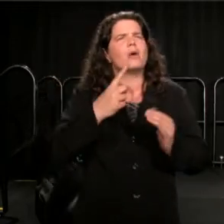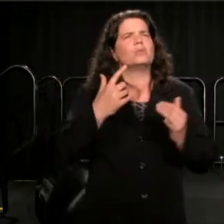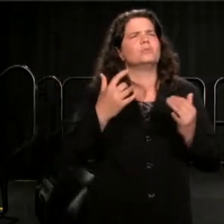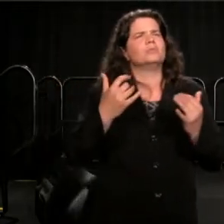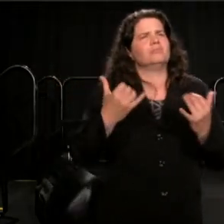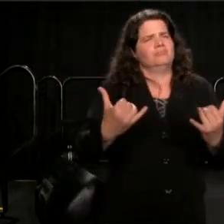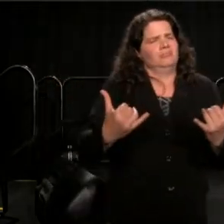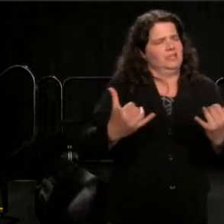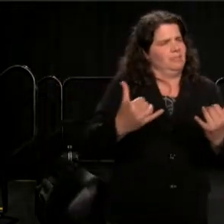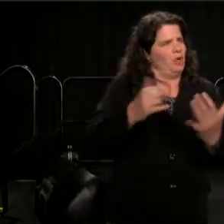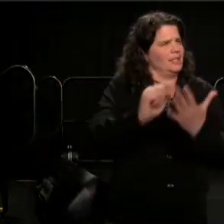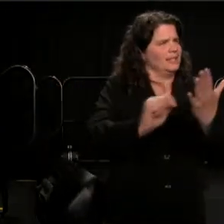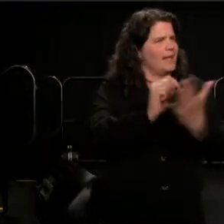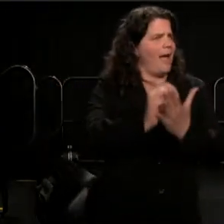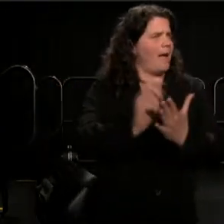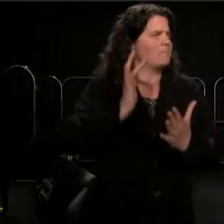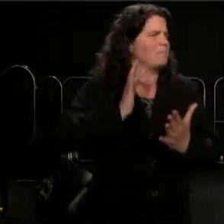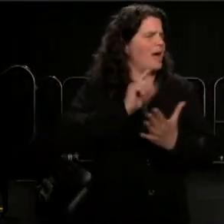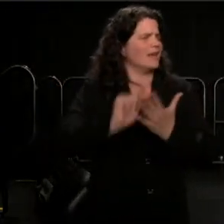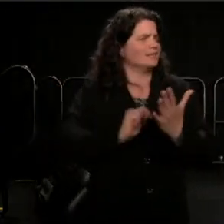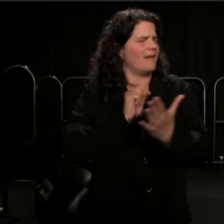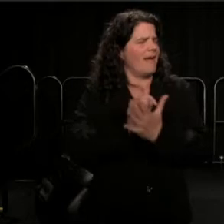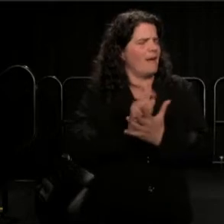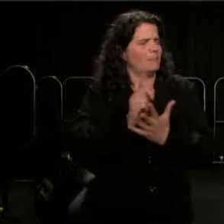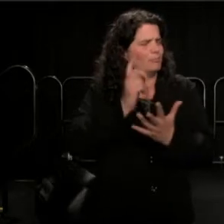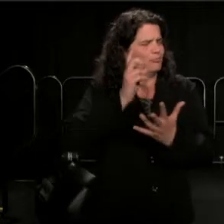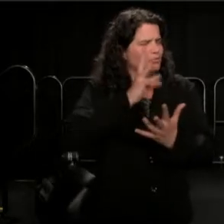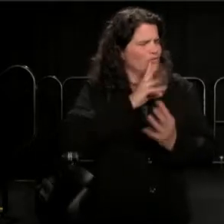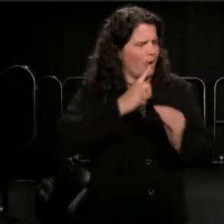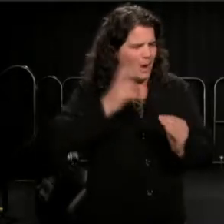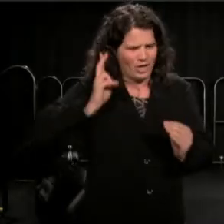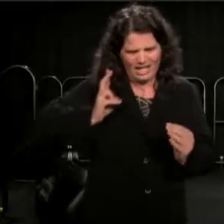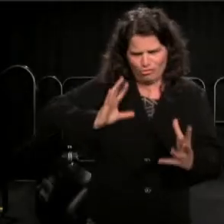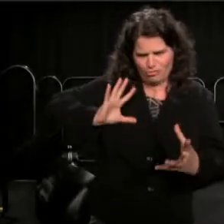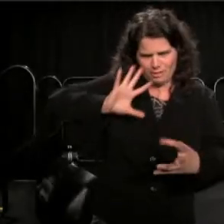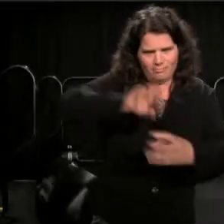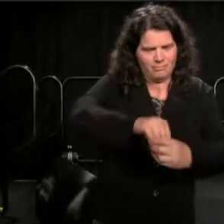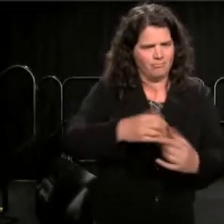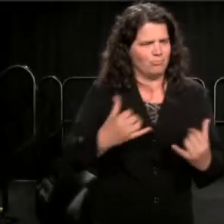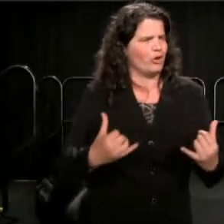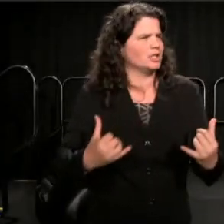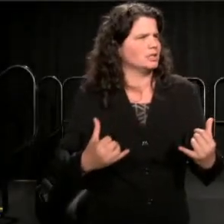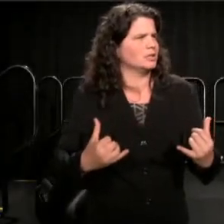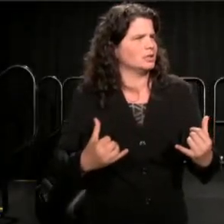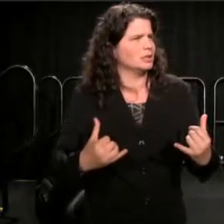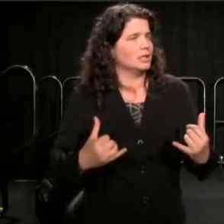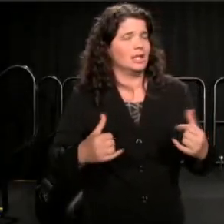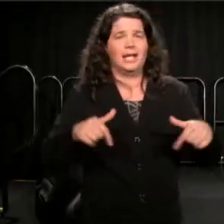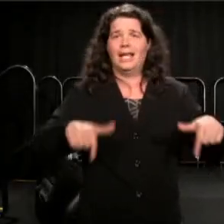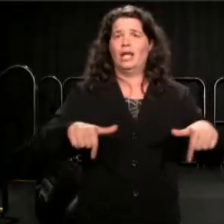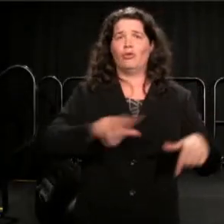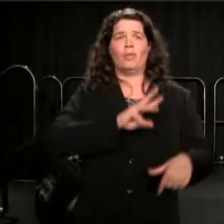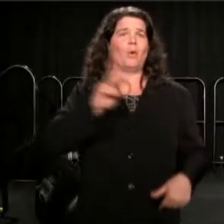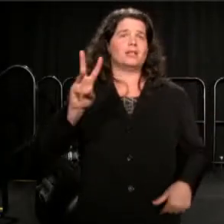We talking about history being present. According to the West, I have no history.